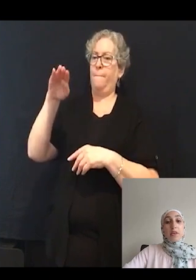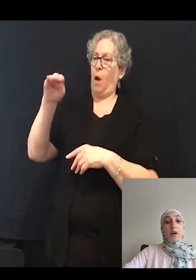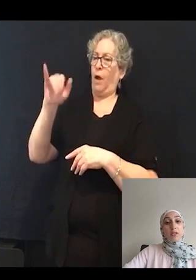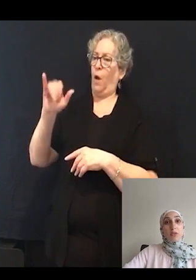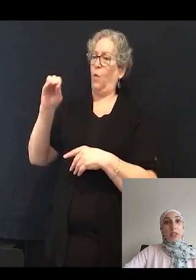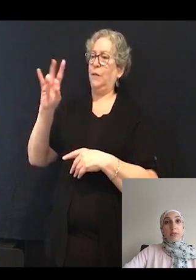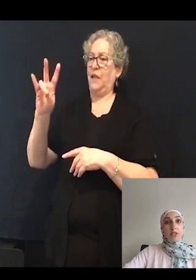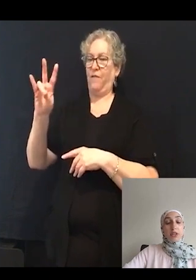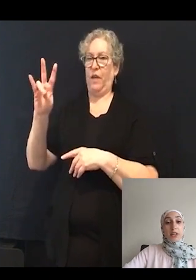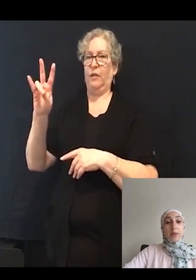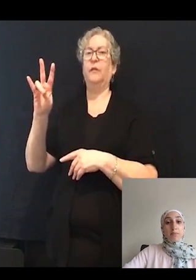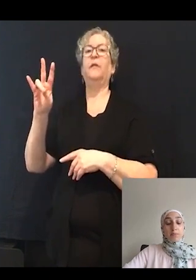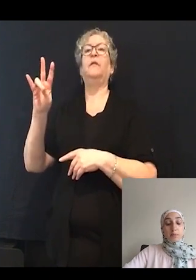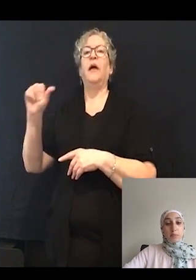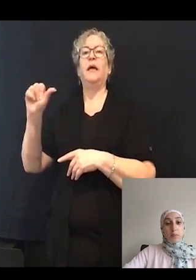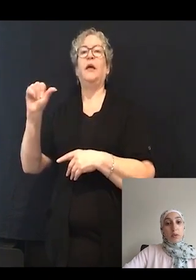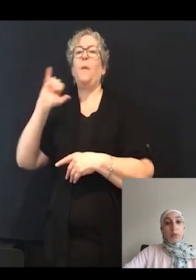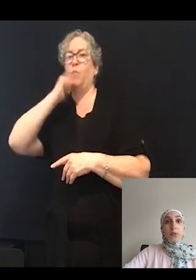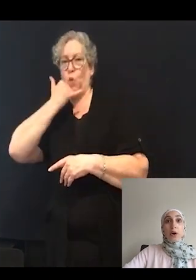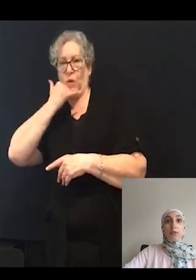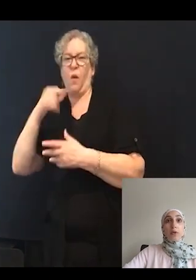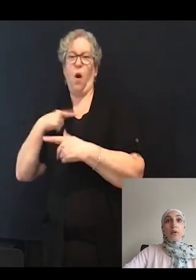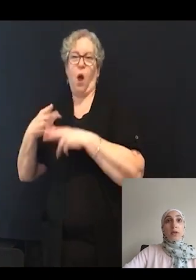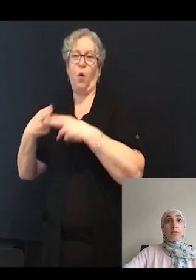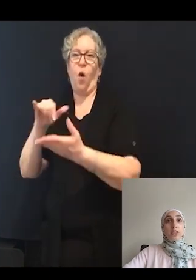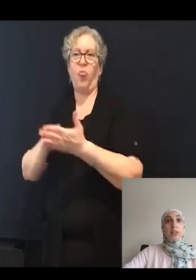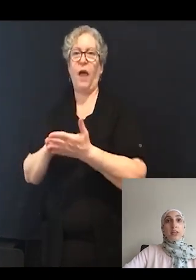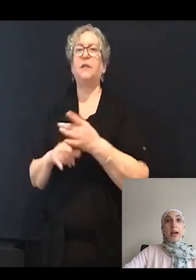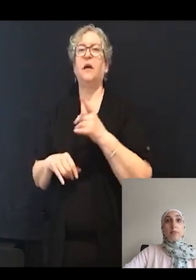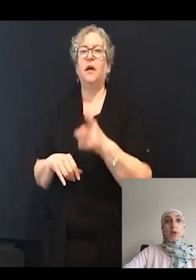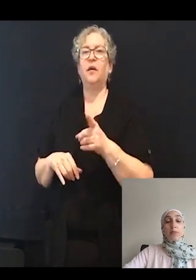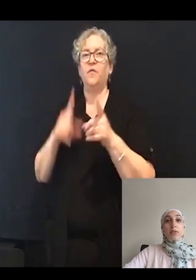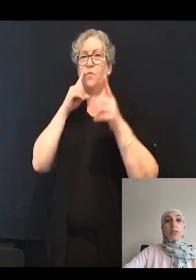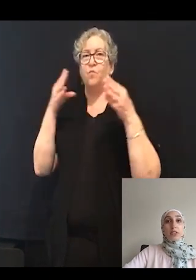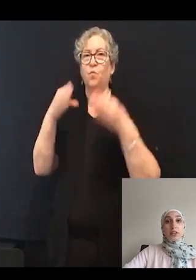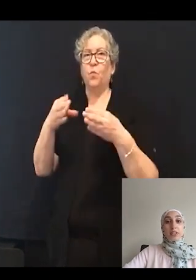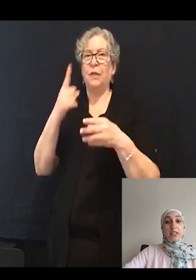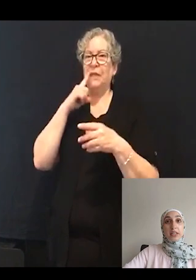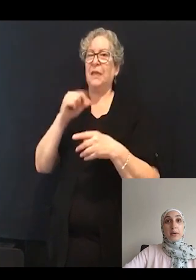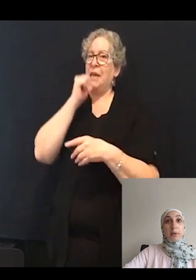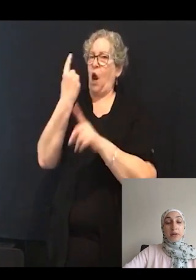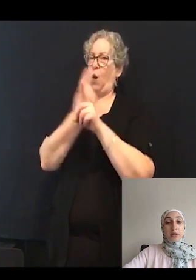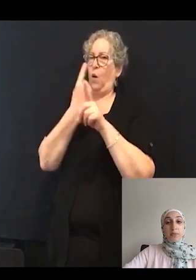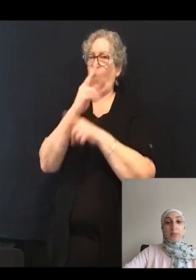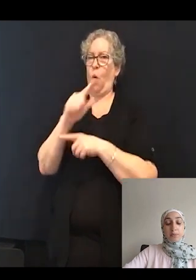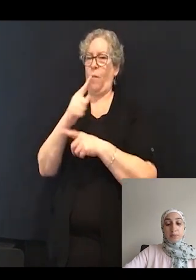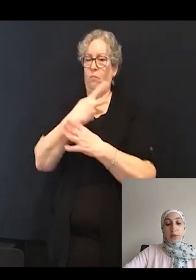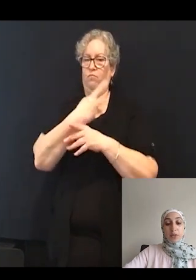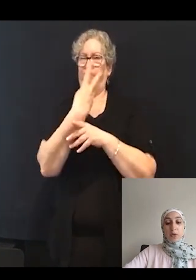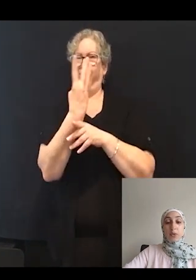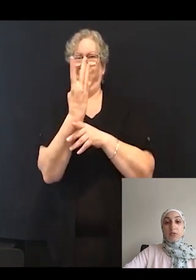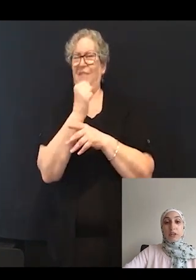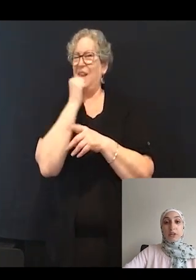They also demonstrated through confocal imaging the abnormal stereocilia bundle, so those finger